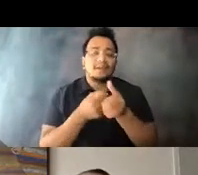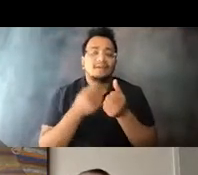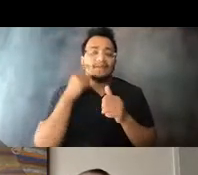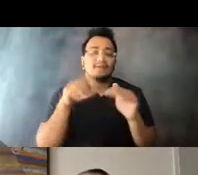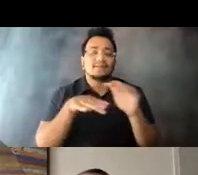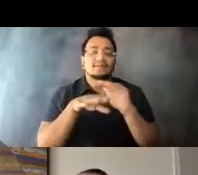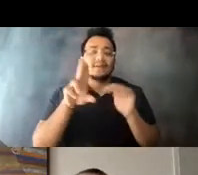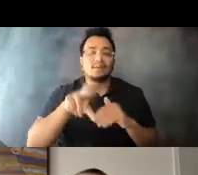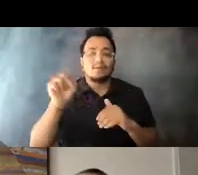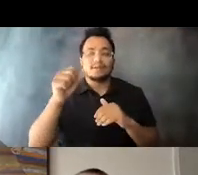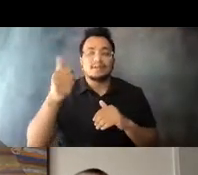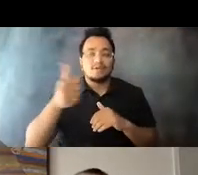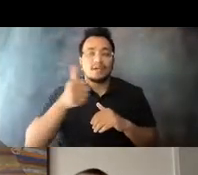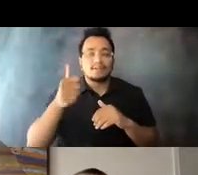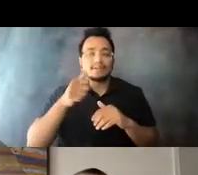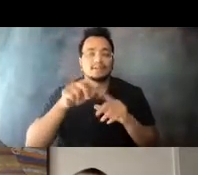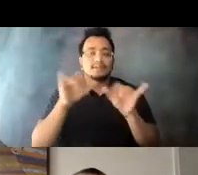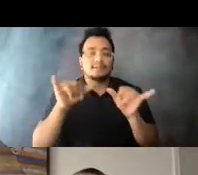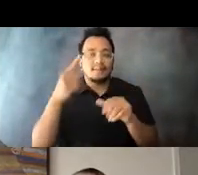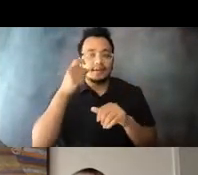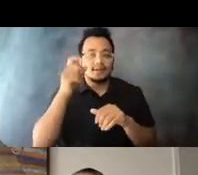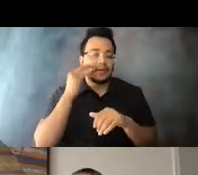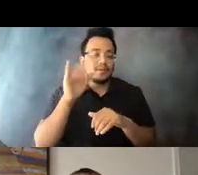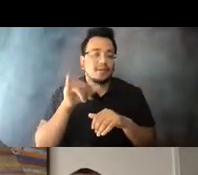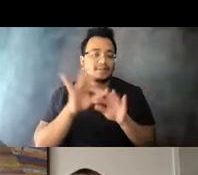we know it is a lifeline for many people with 15:09:00 disabilities and for the personal